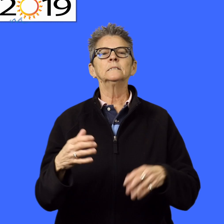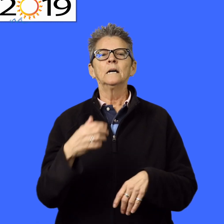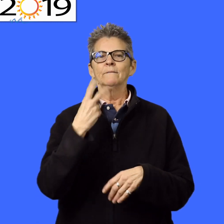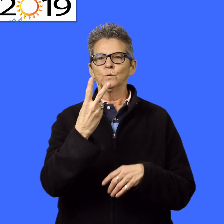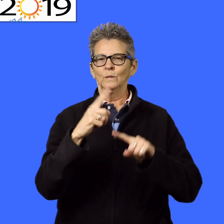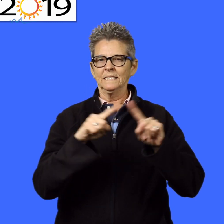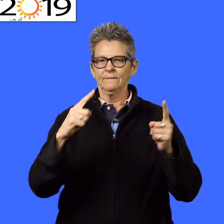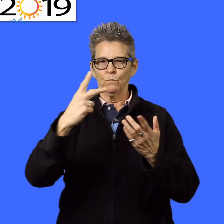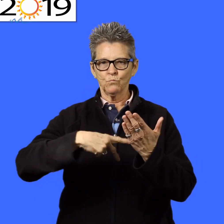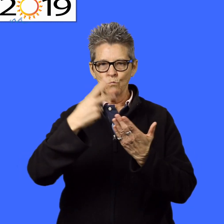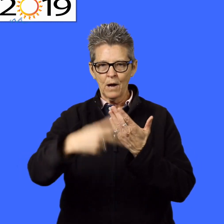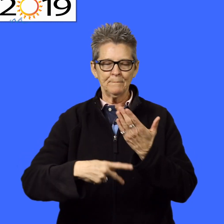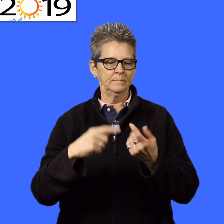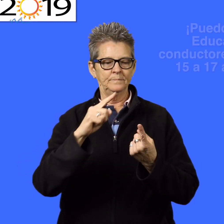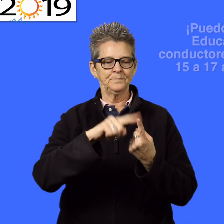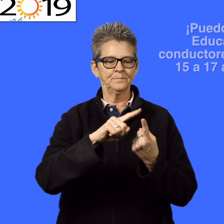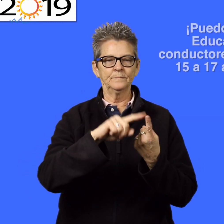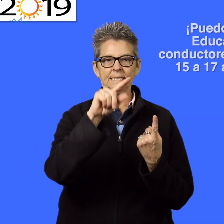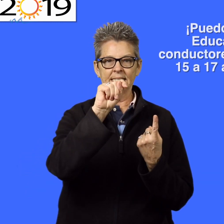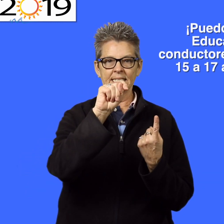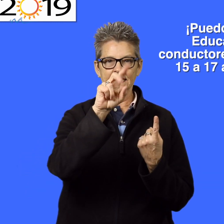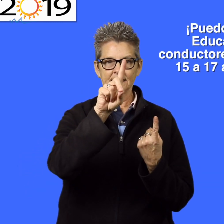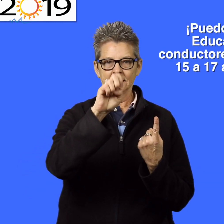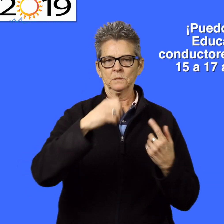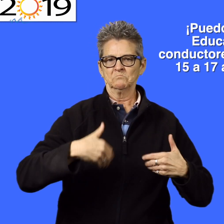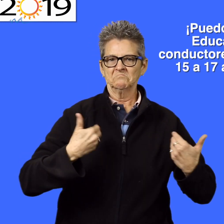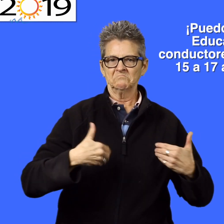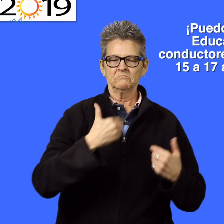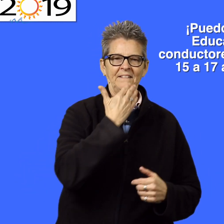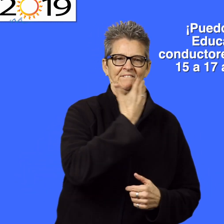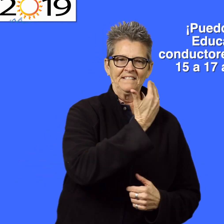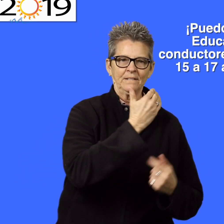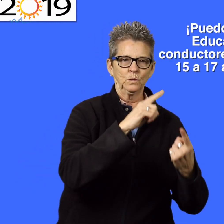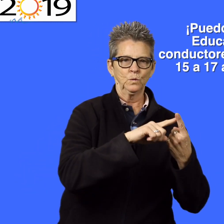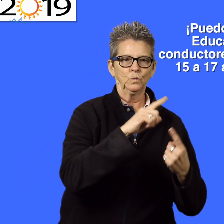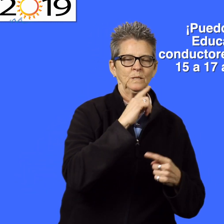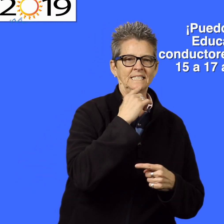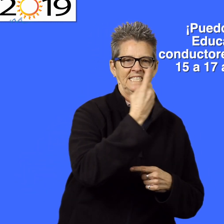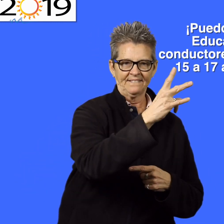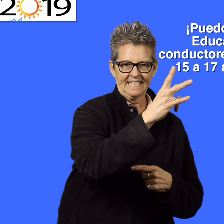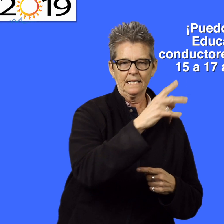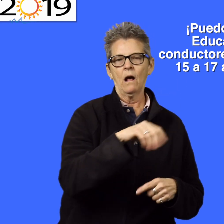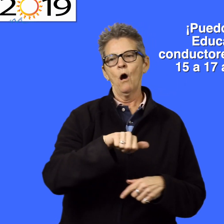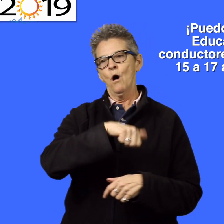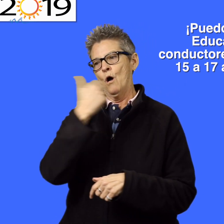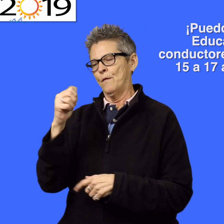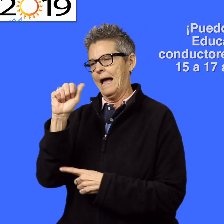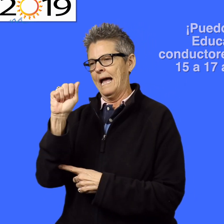There are two different classes offered, one is for Teen Driver Education, ages 15 to 17;